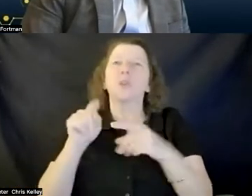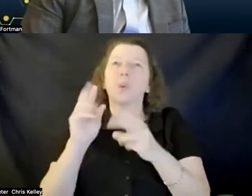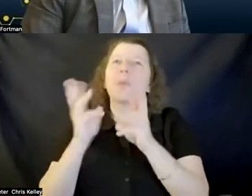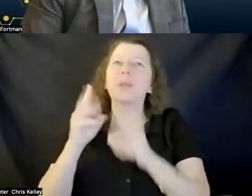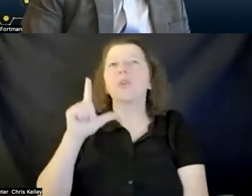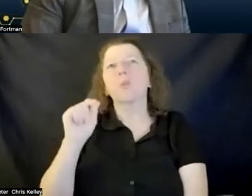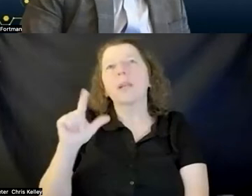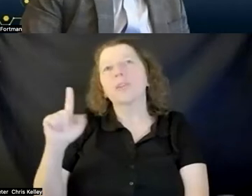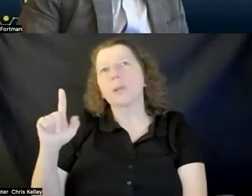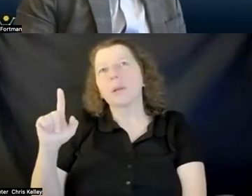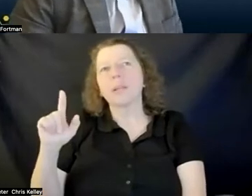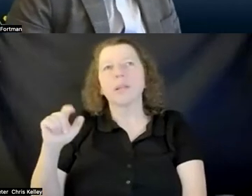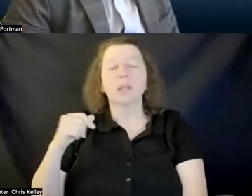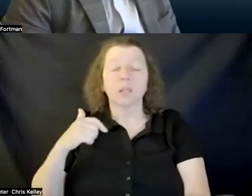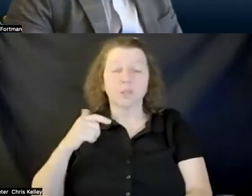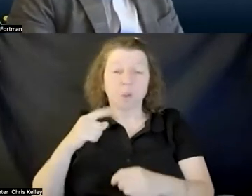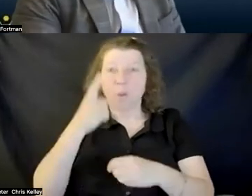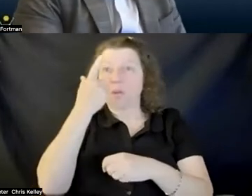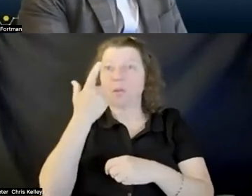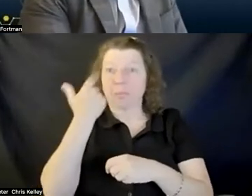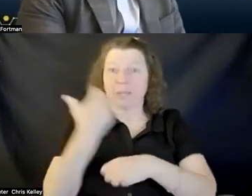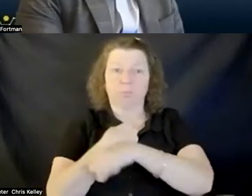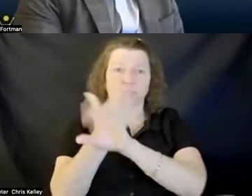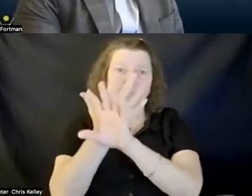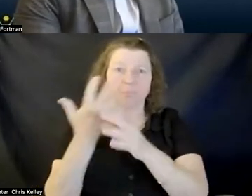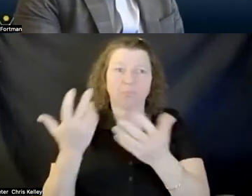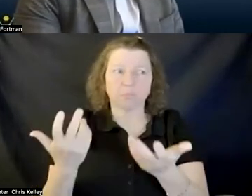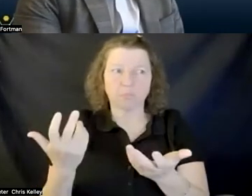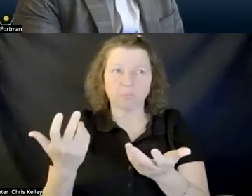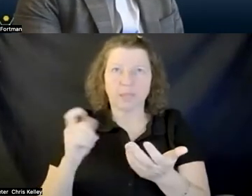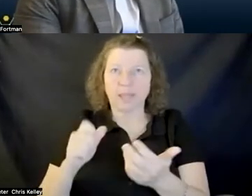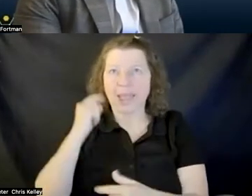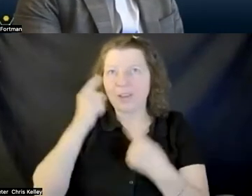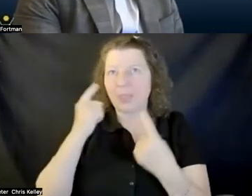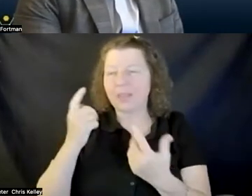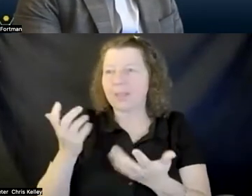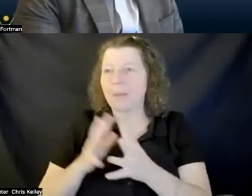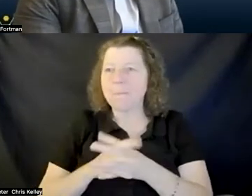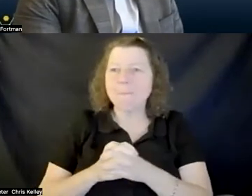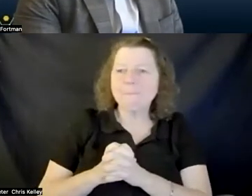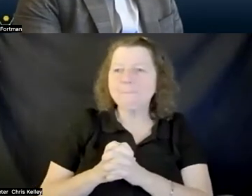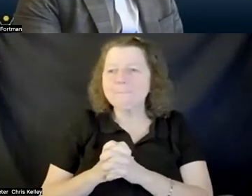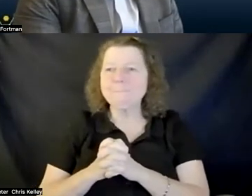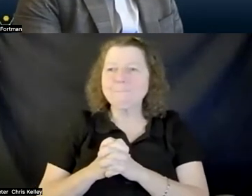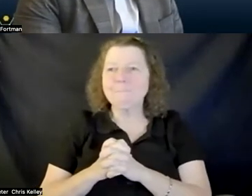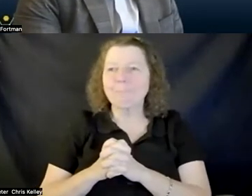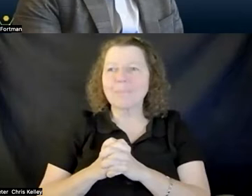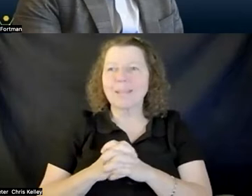learners could essentially um you know provide uh themselves with the materials they needed from